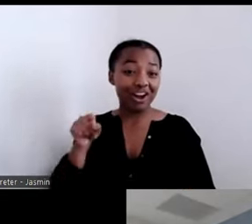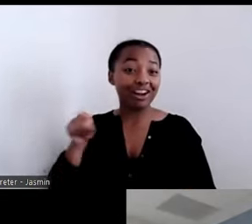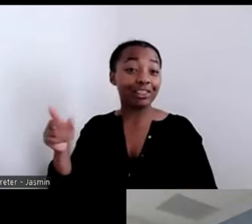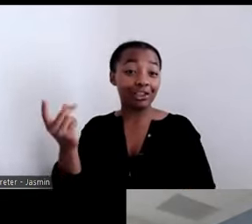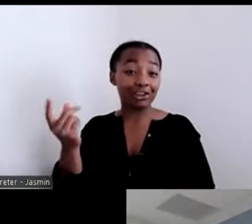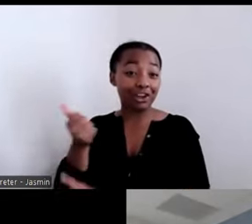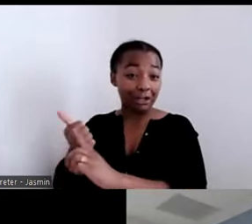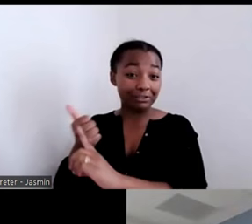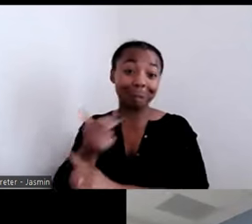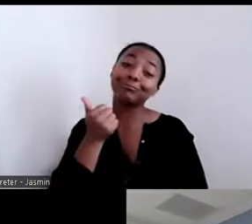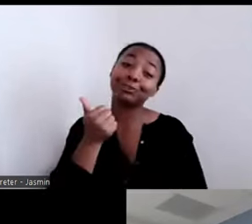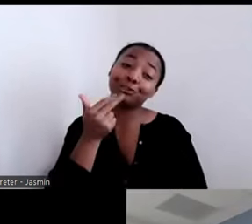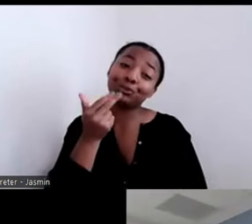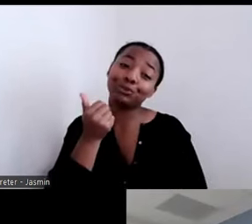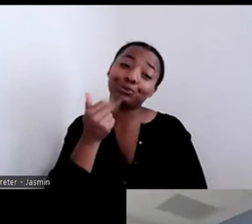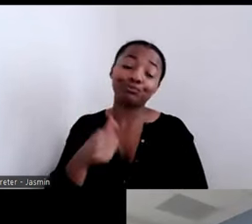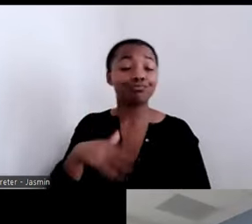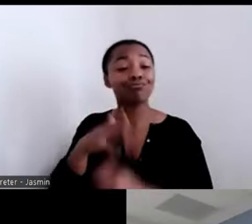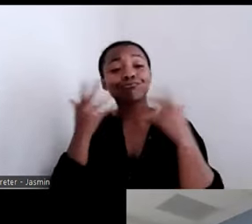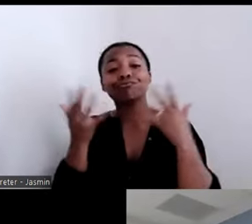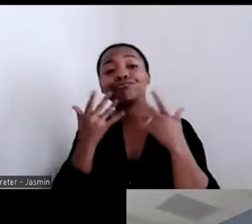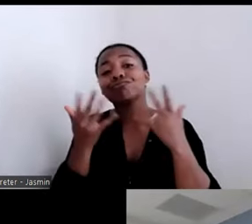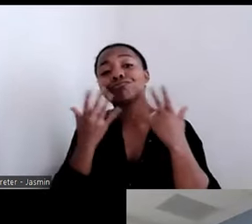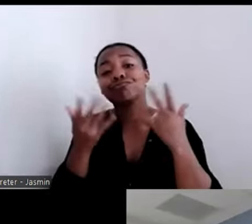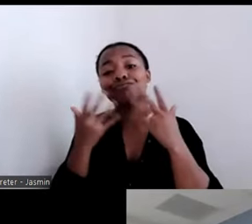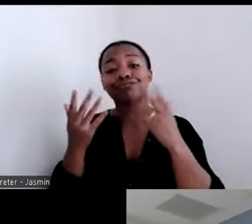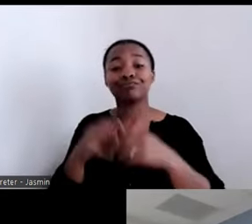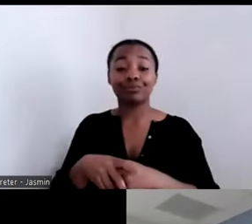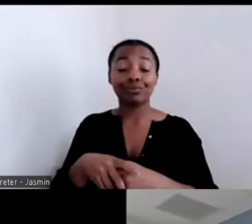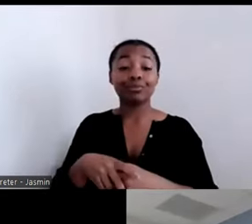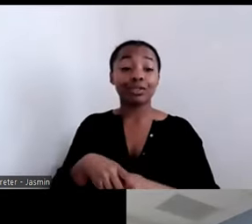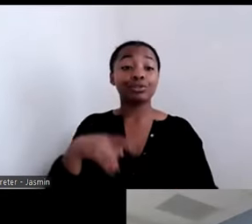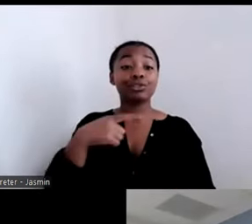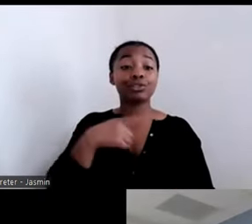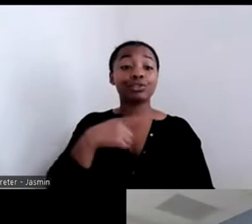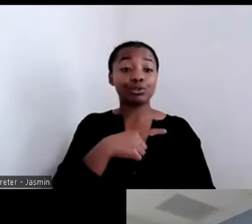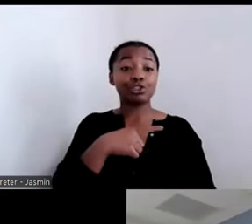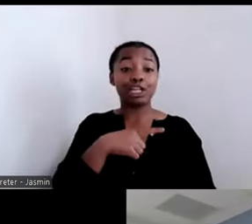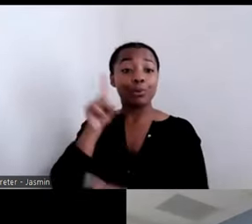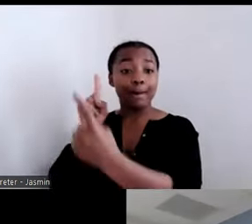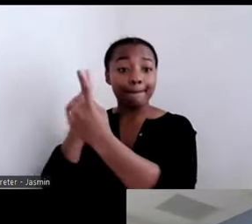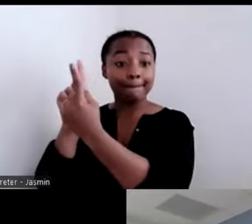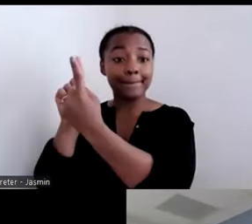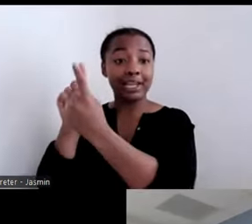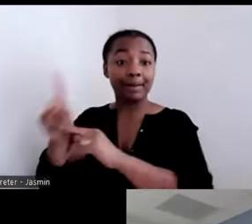was a good thing, and friendly. So she kept running into people who had dogs.